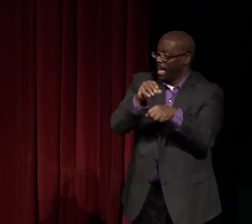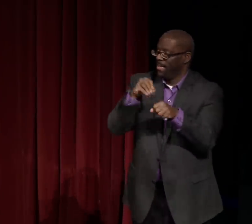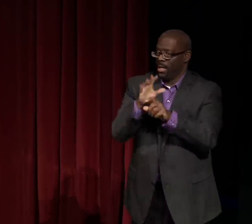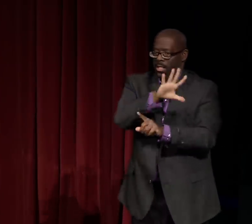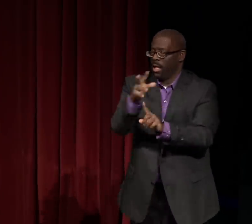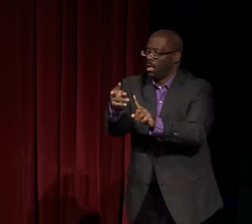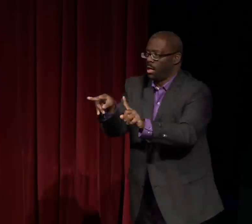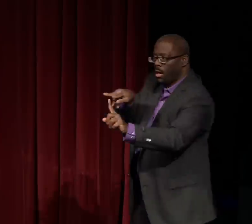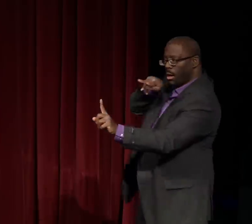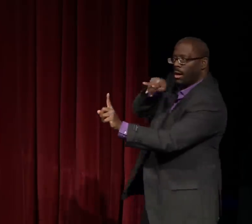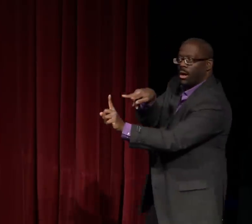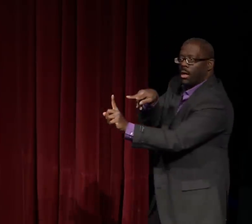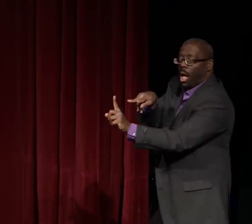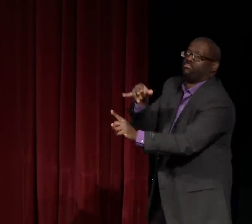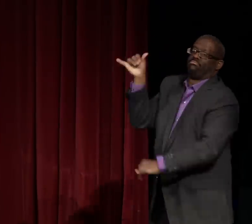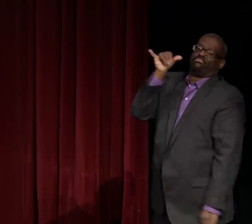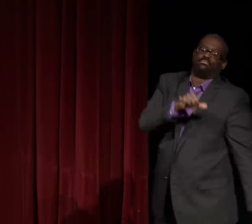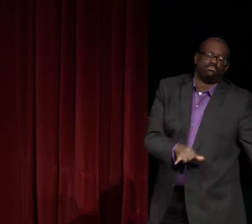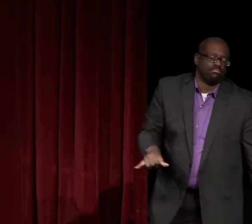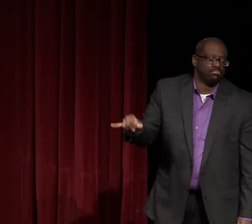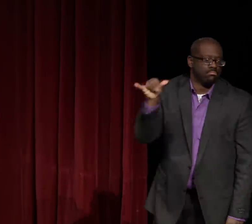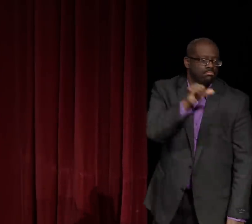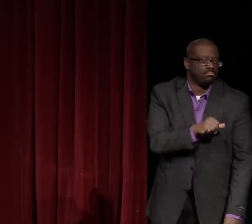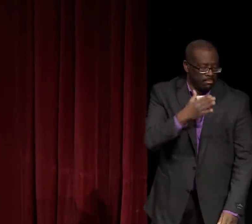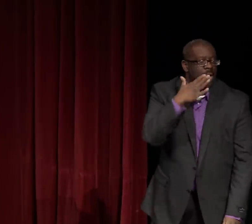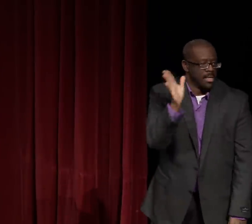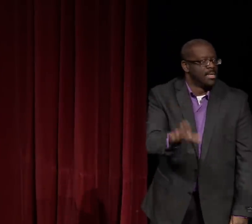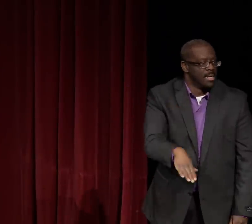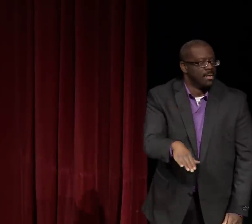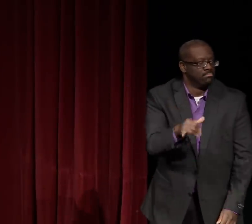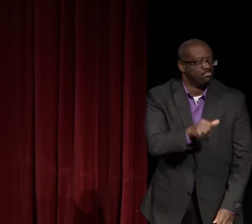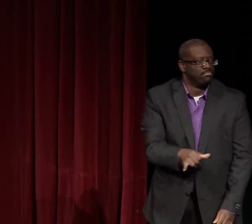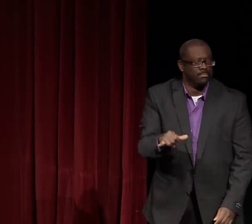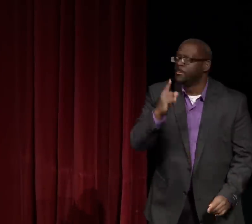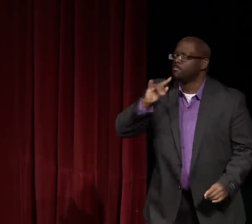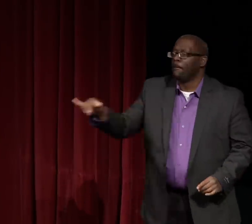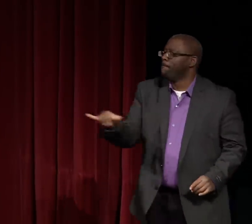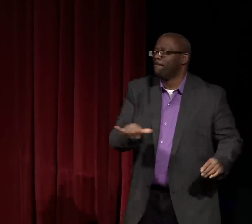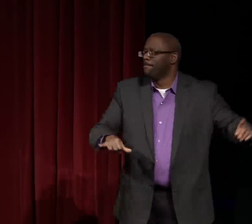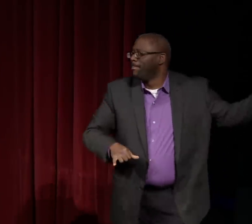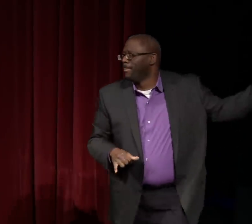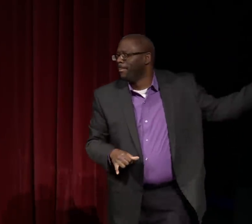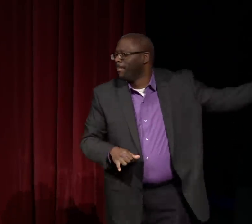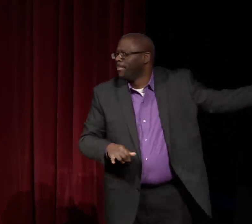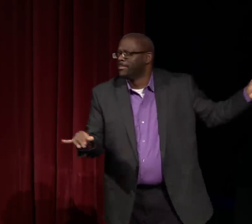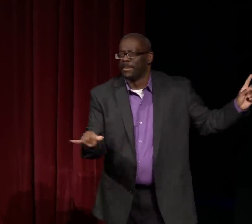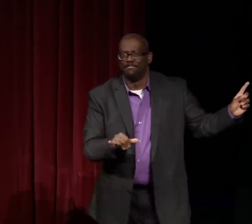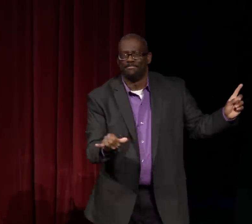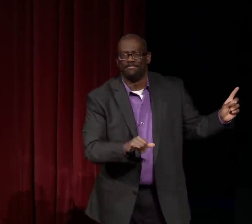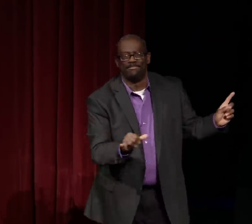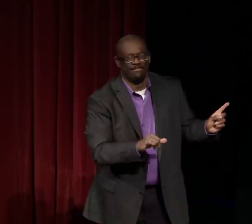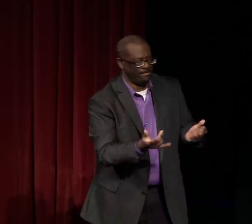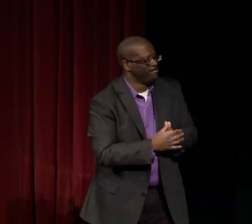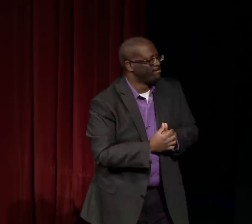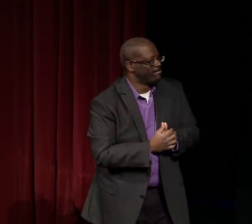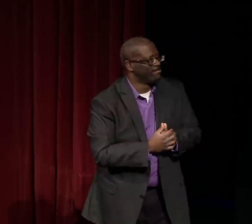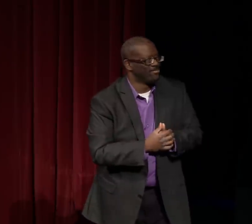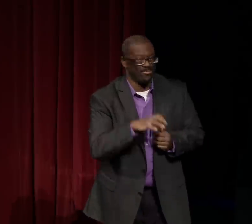until I was able to really put myself in their shoes and understand what their daily, lived experiences were like.